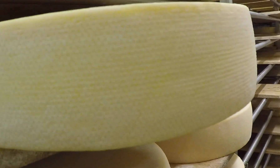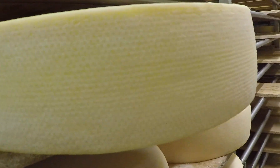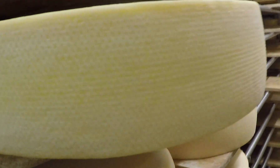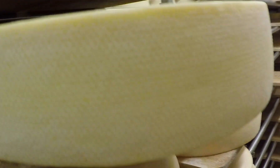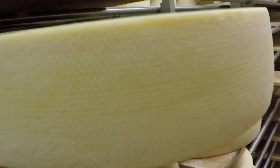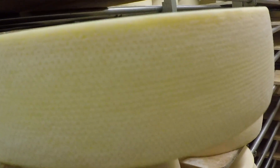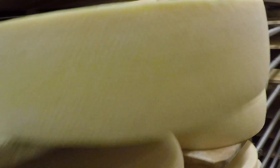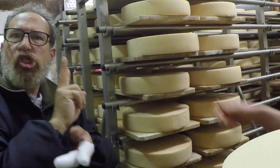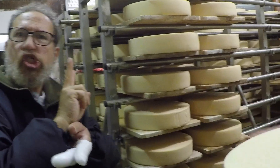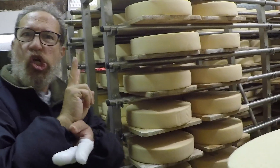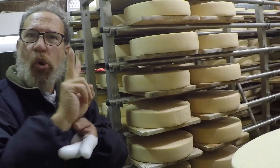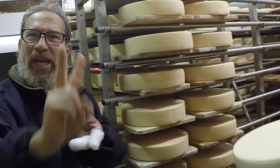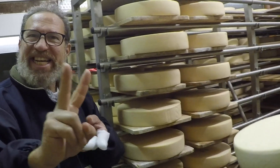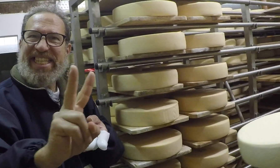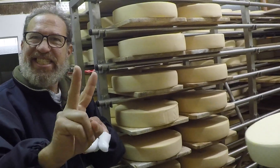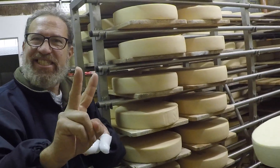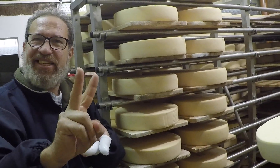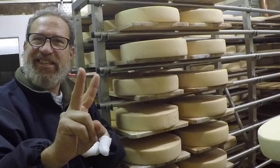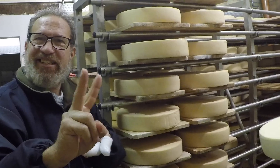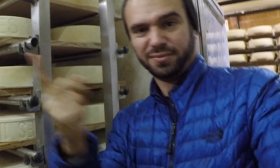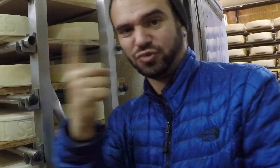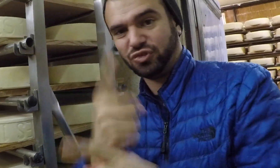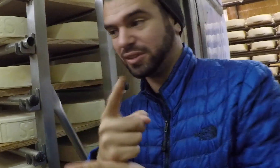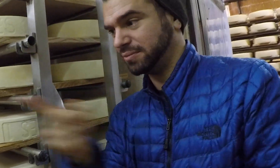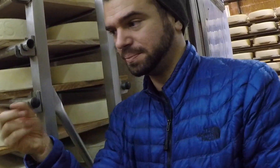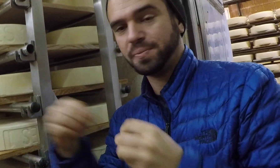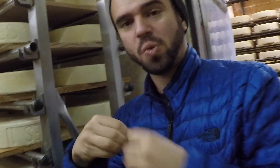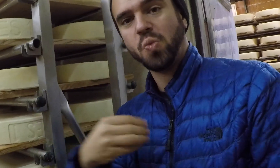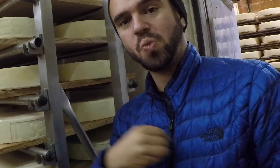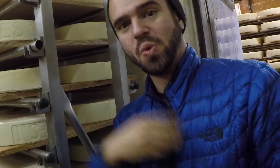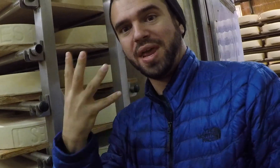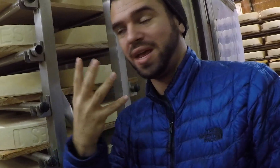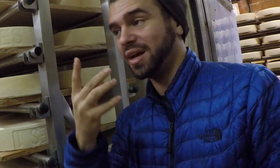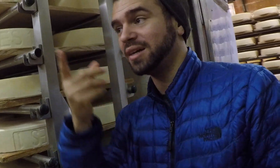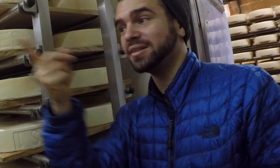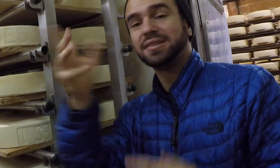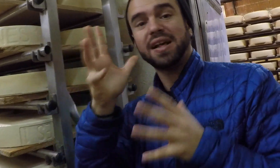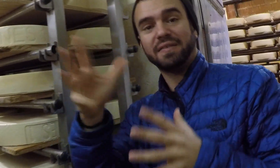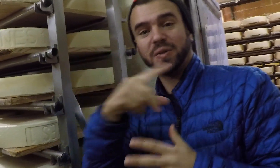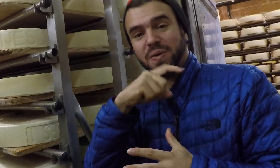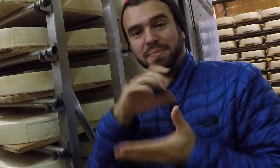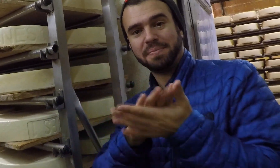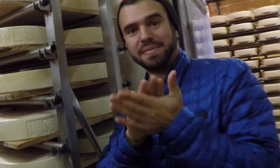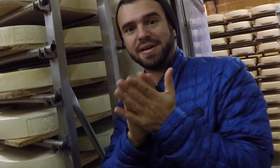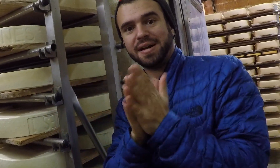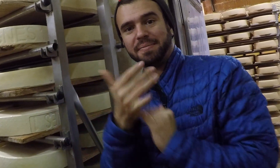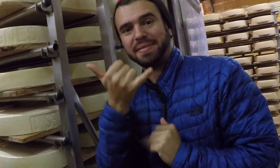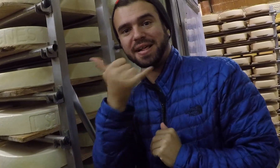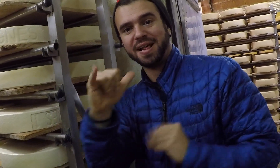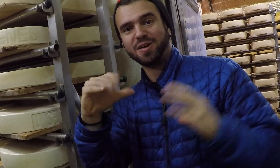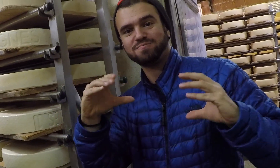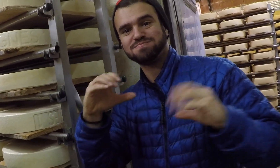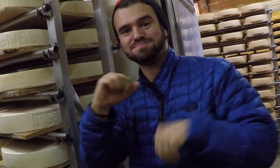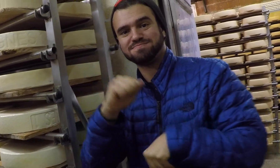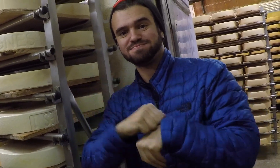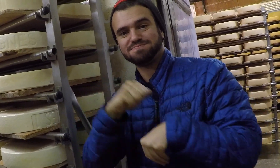That was two weeks cheese. My father is right. The young one is more white, while the other two weeks cheese is more yellow.